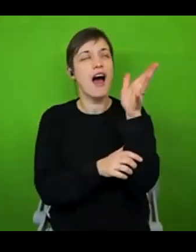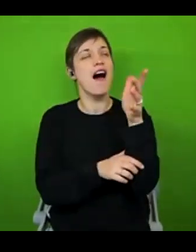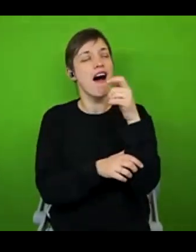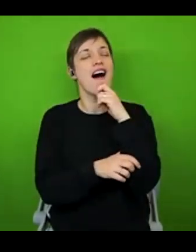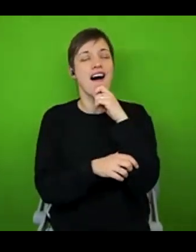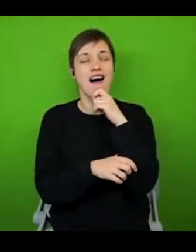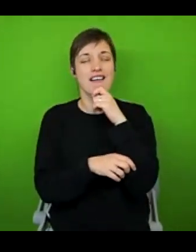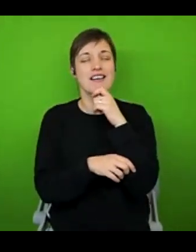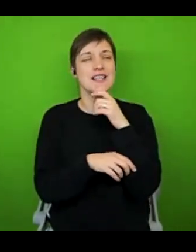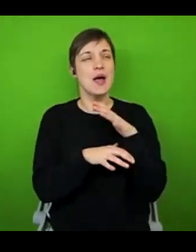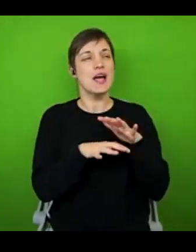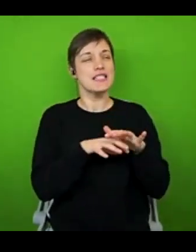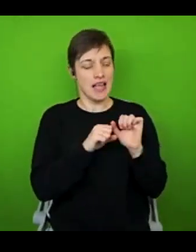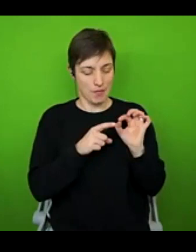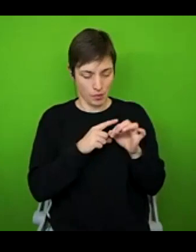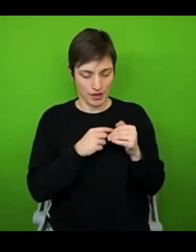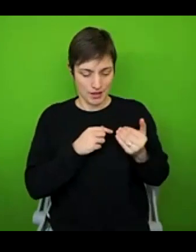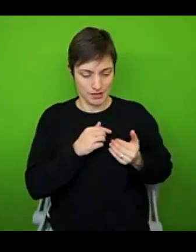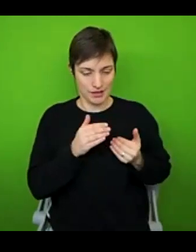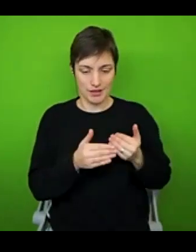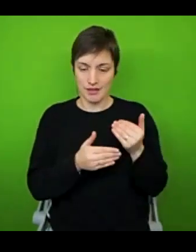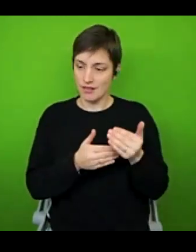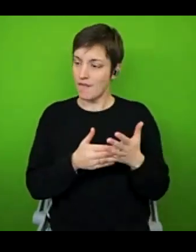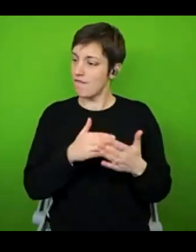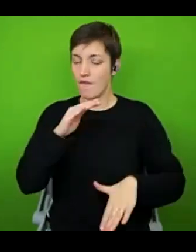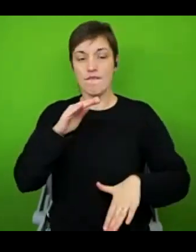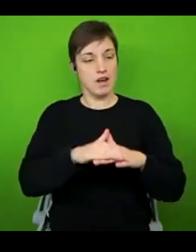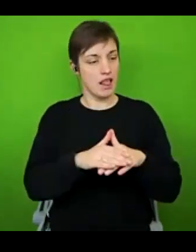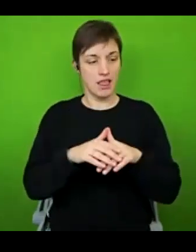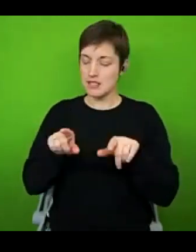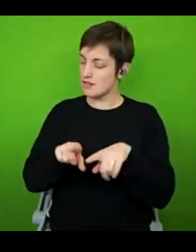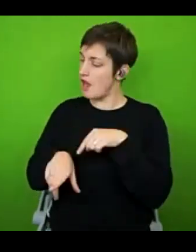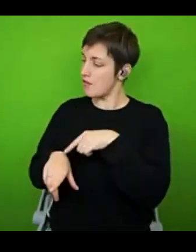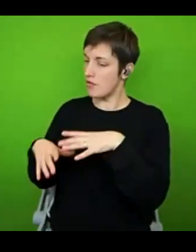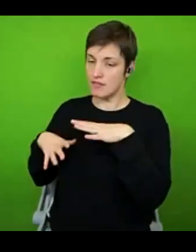that set me on the path to finding real fulfilment alongside fatigue and things that actually matter to me.